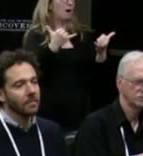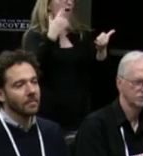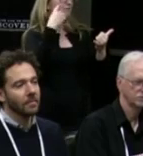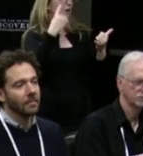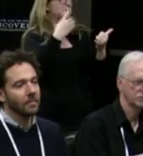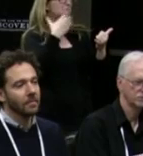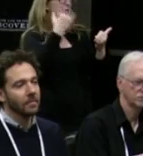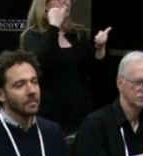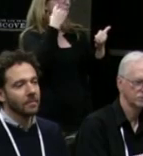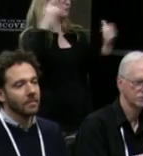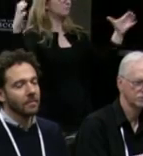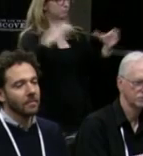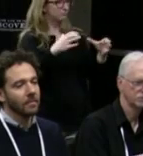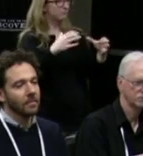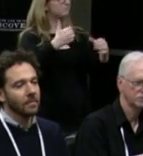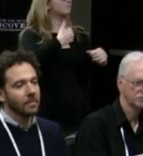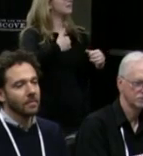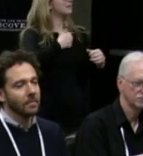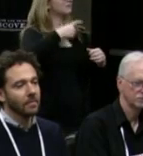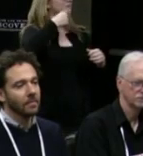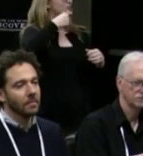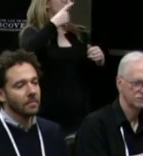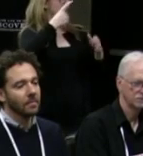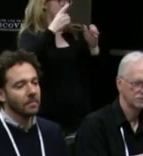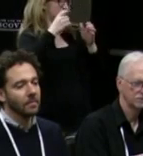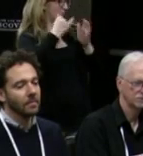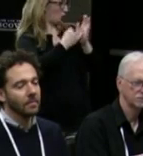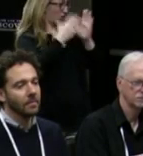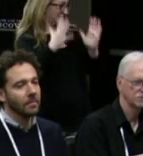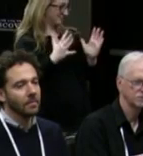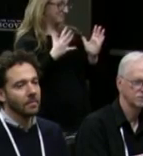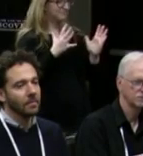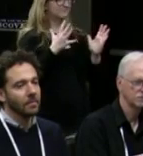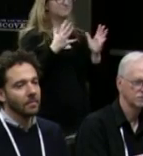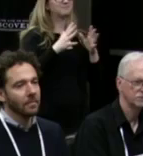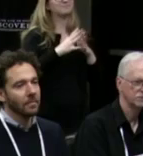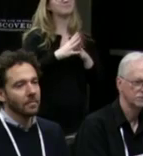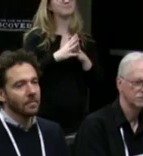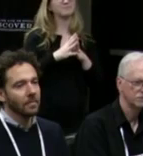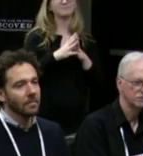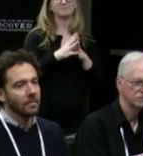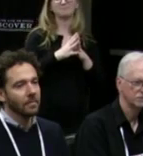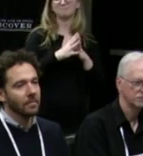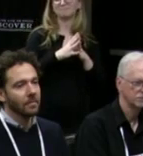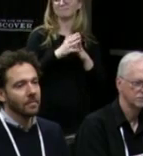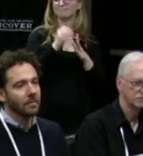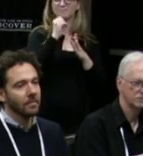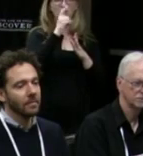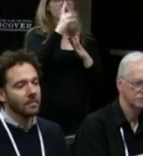I'm a hearing theater artist, and I didn't have a whole lot of connection to the deaf community